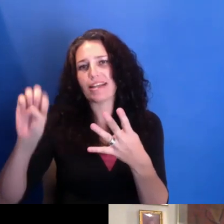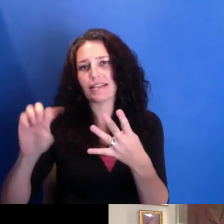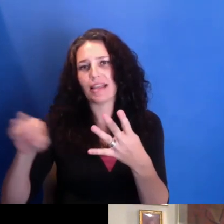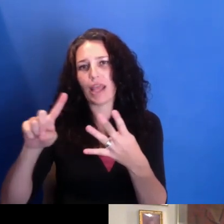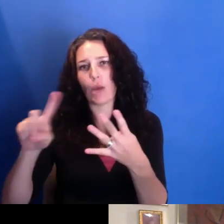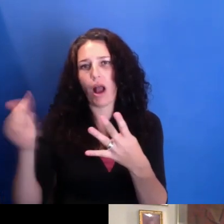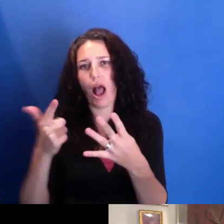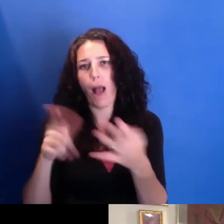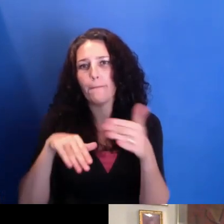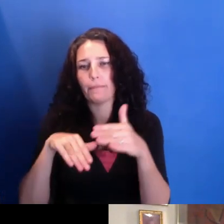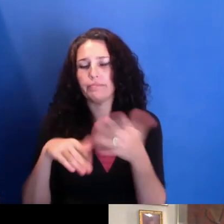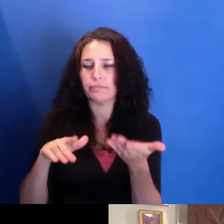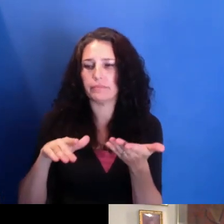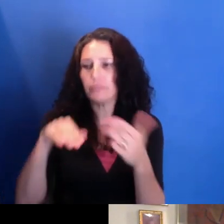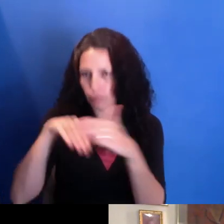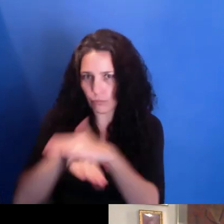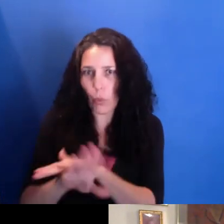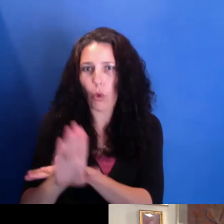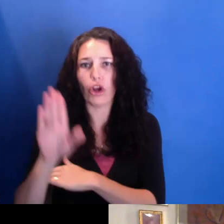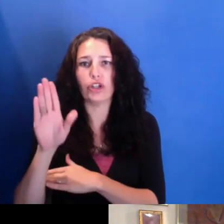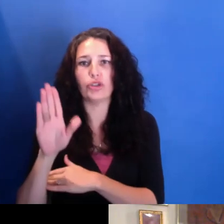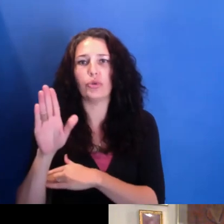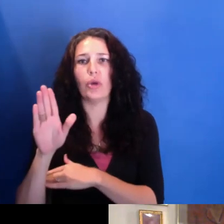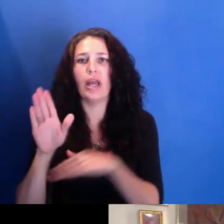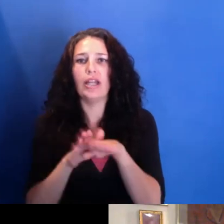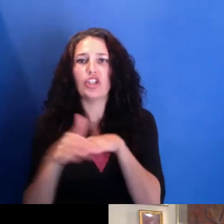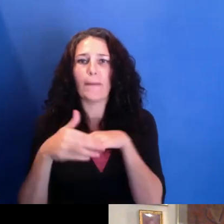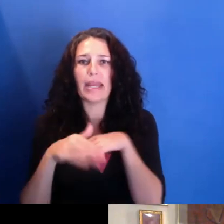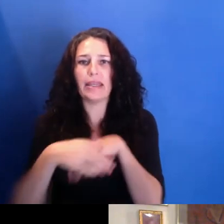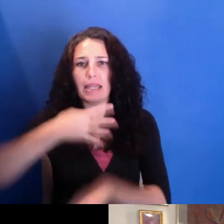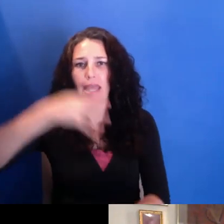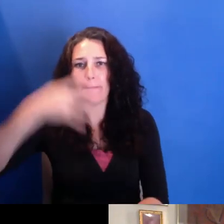And raised-- raised by their-- by that father